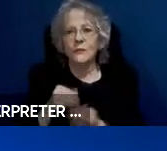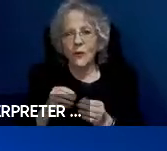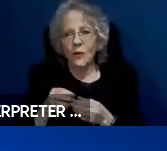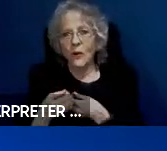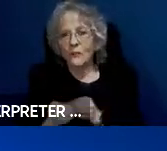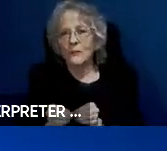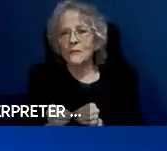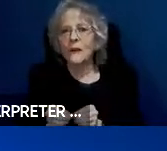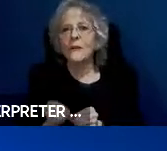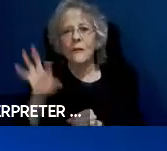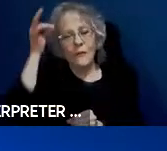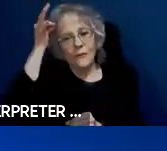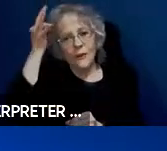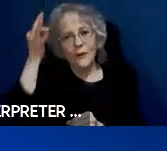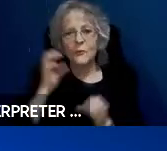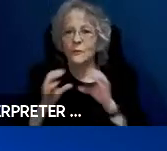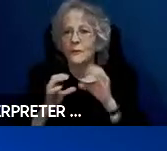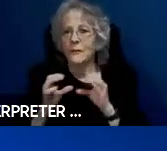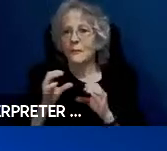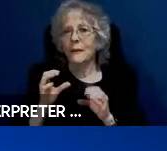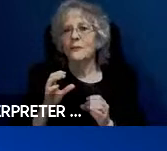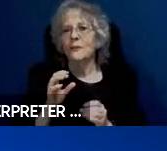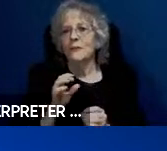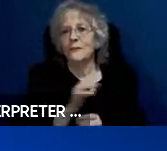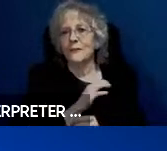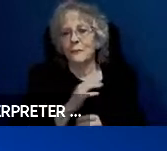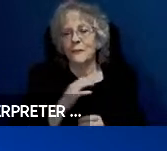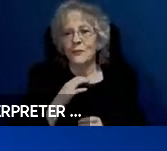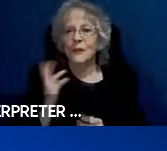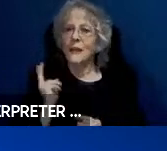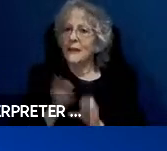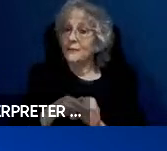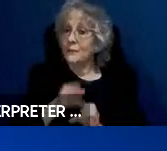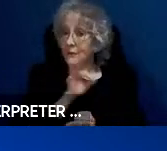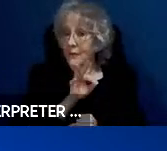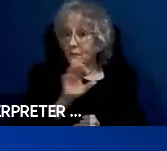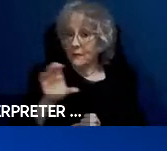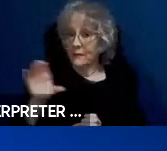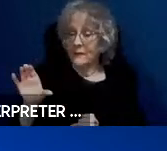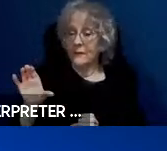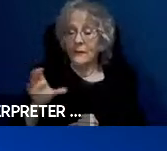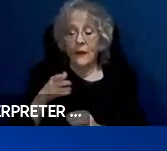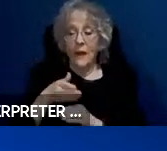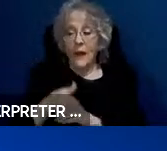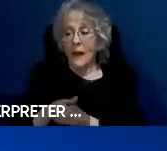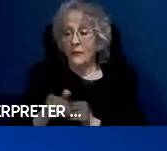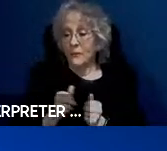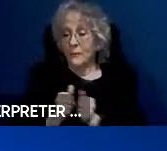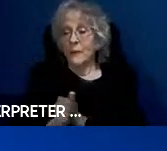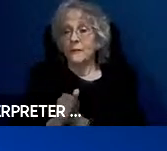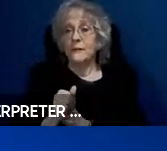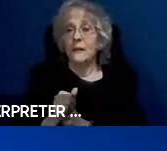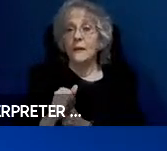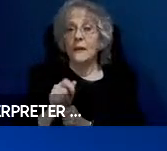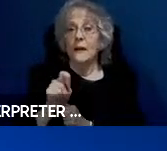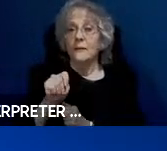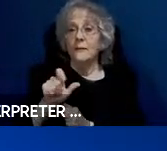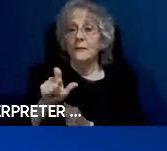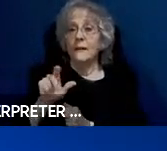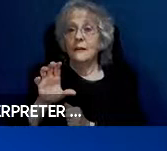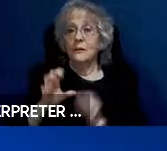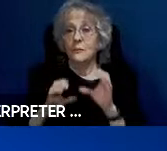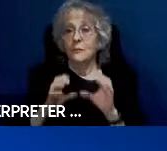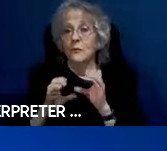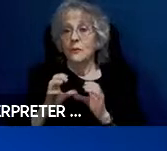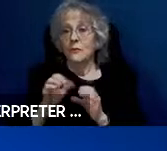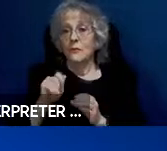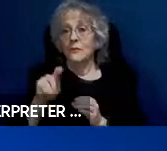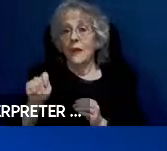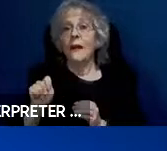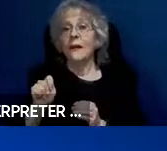Commission. He joined the FCC after the passage of the Telecommunications Act of 1996. He currently